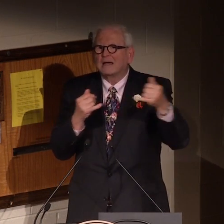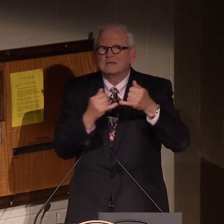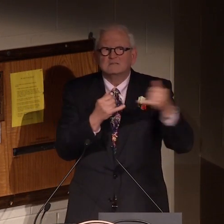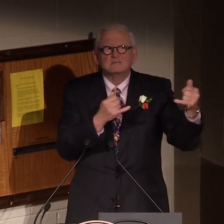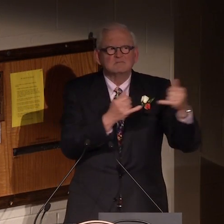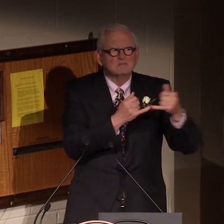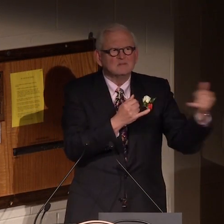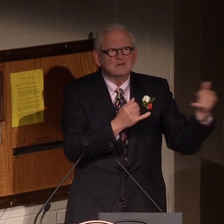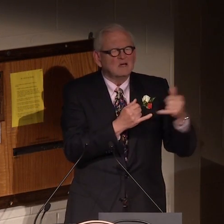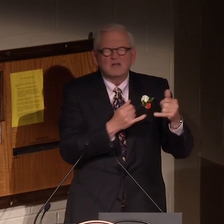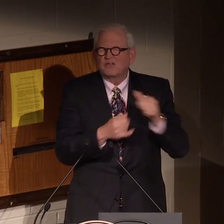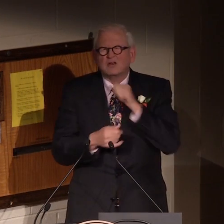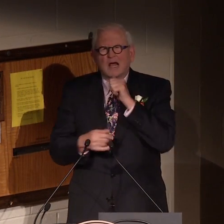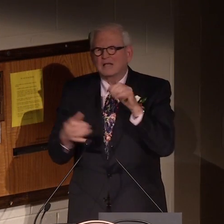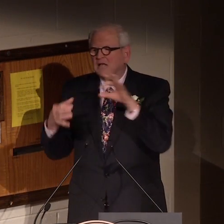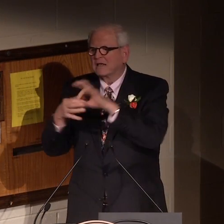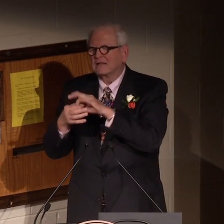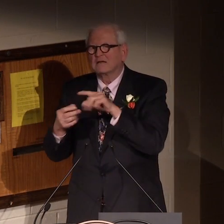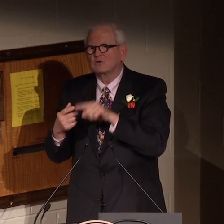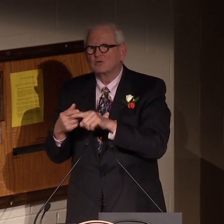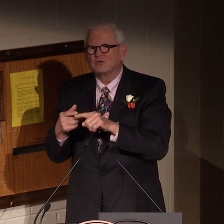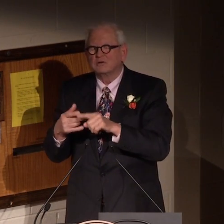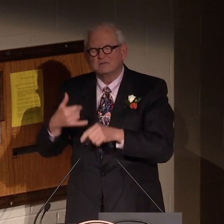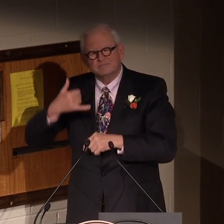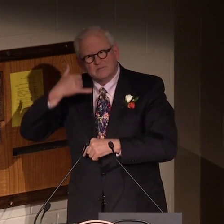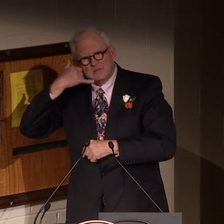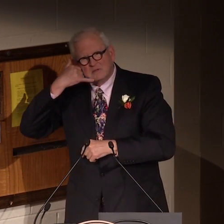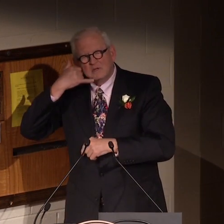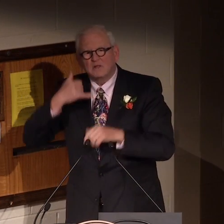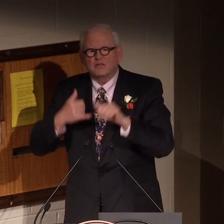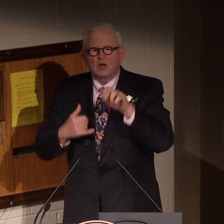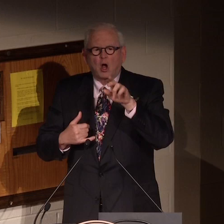ago, used private lines.